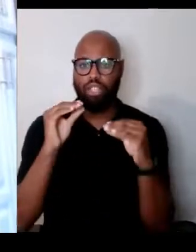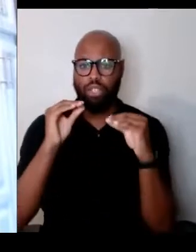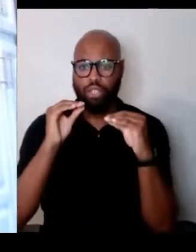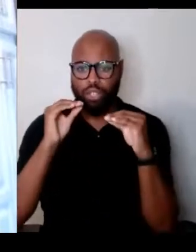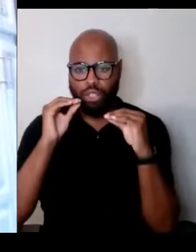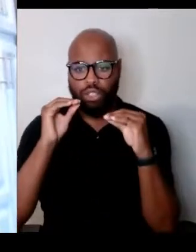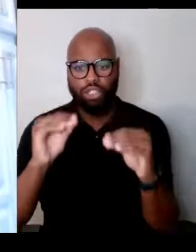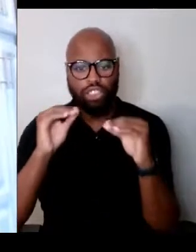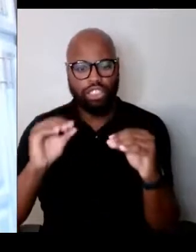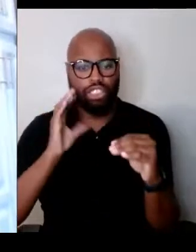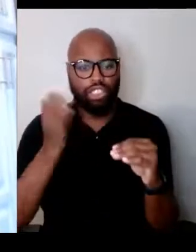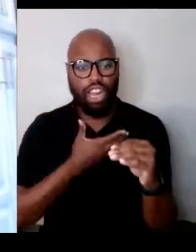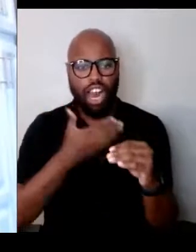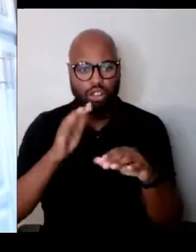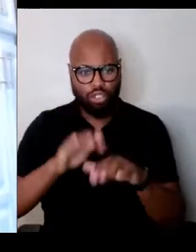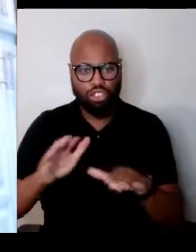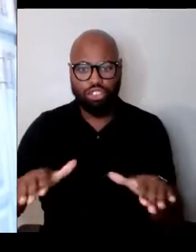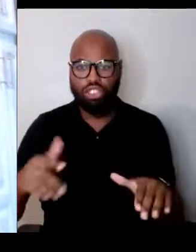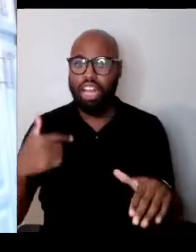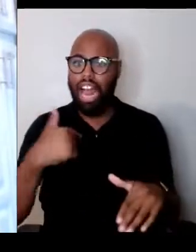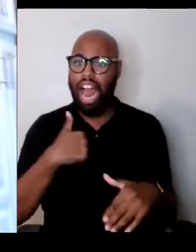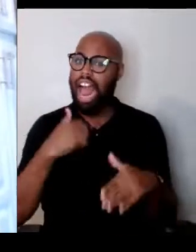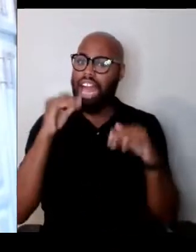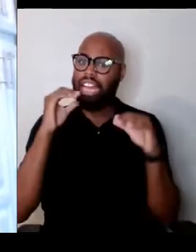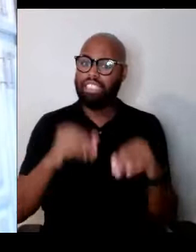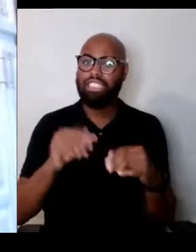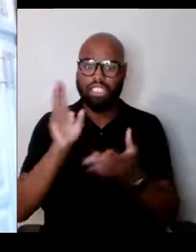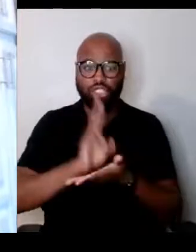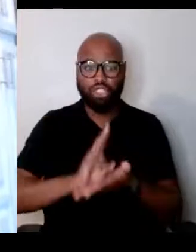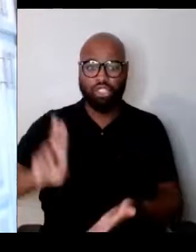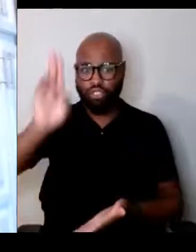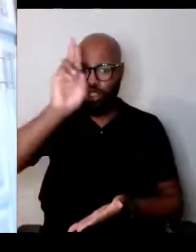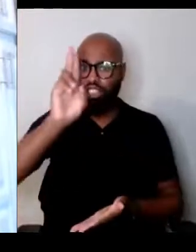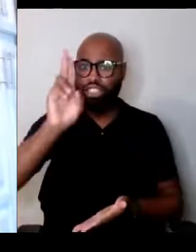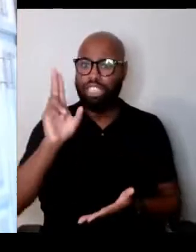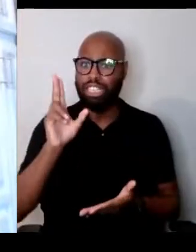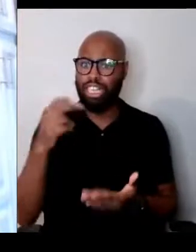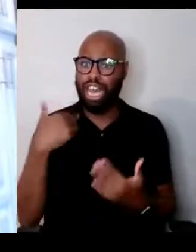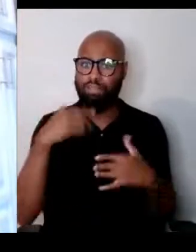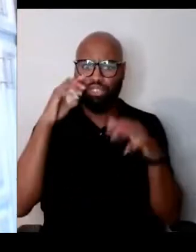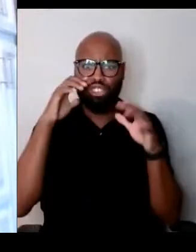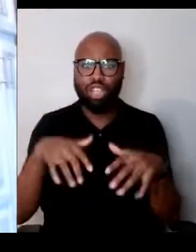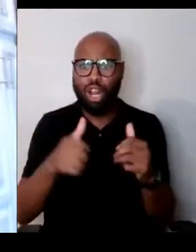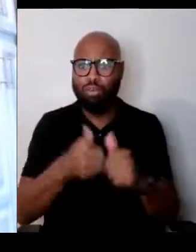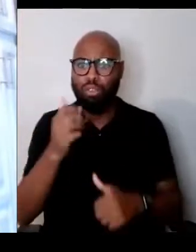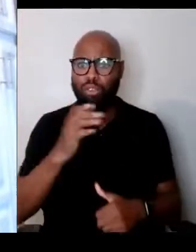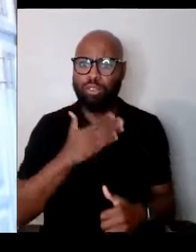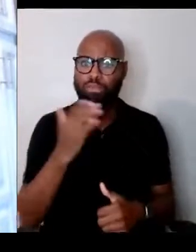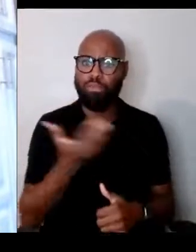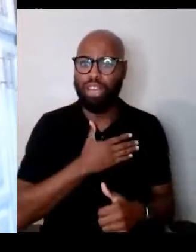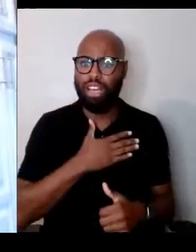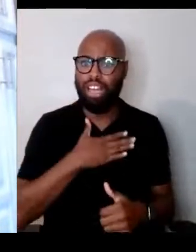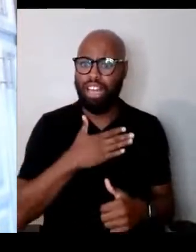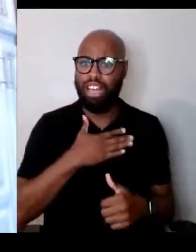I also teach university and I am shocked that most of my college students have never heard of the Holocaust.